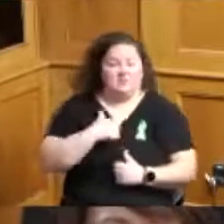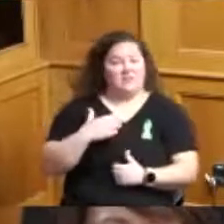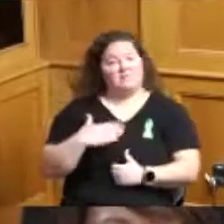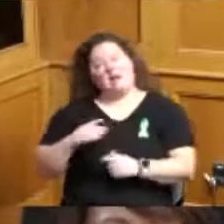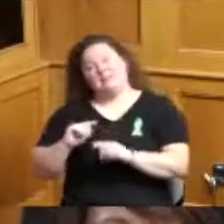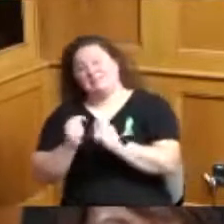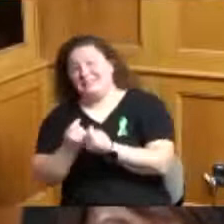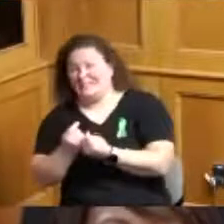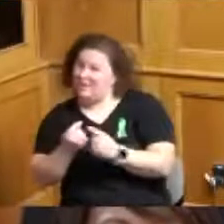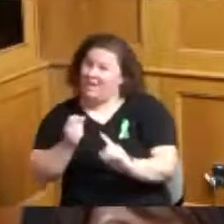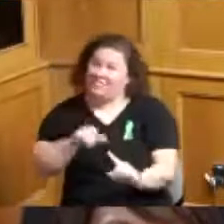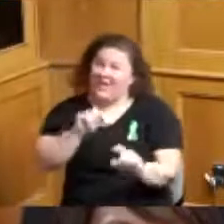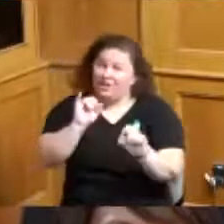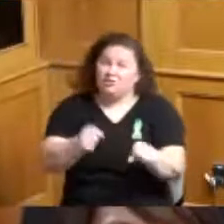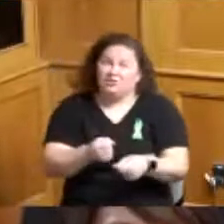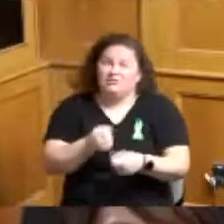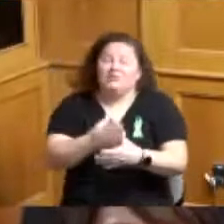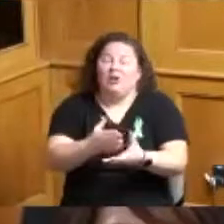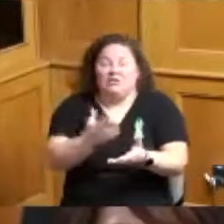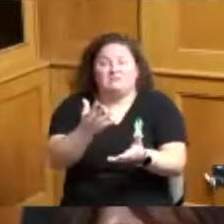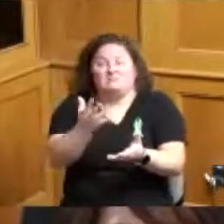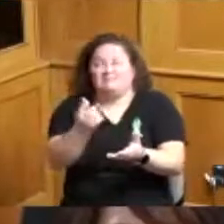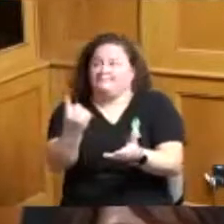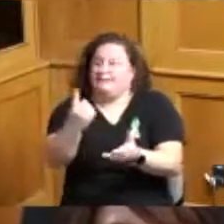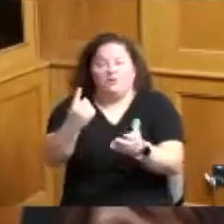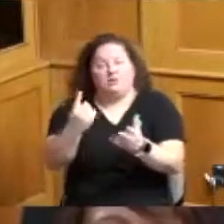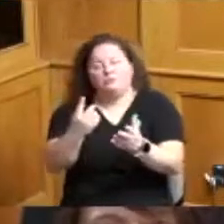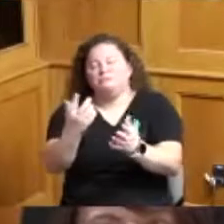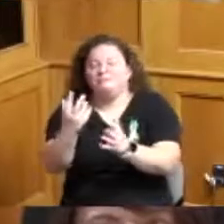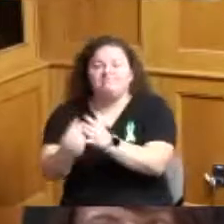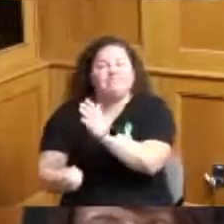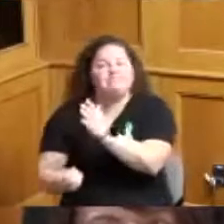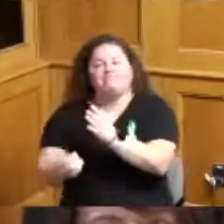not having funding to pay staff at a competitive rate puts us in a position that could potentially